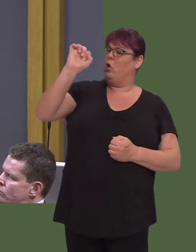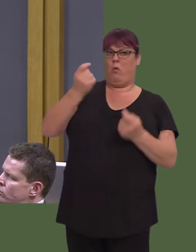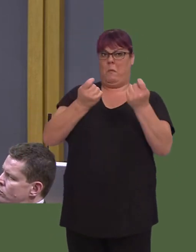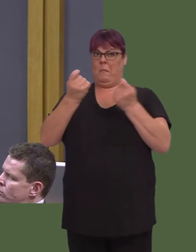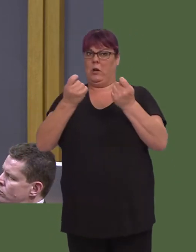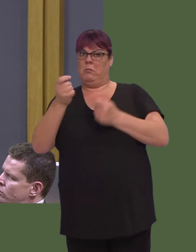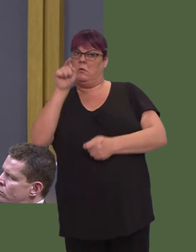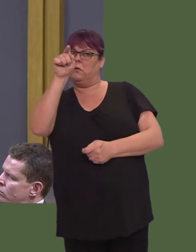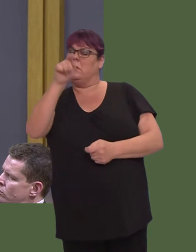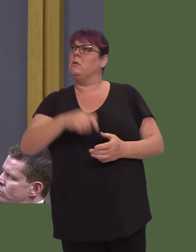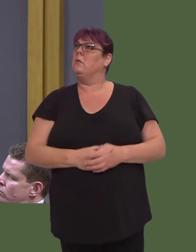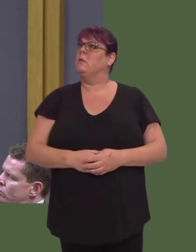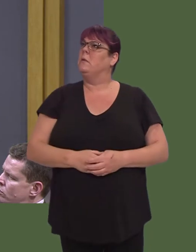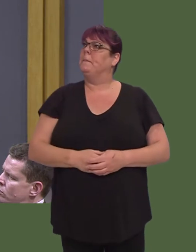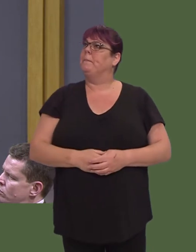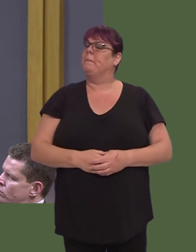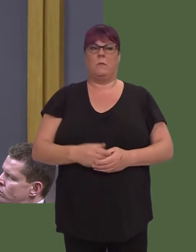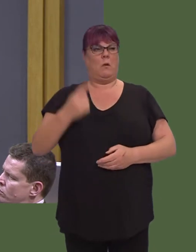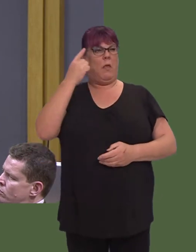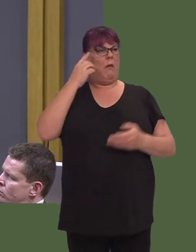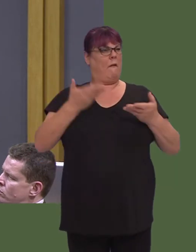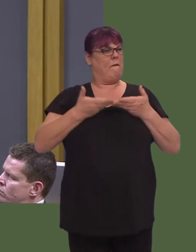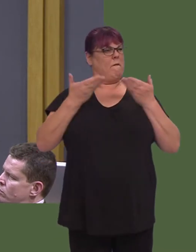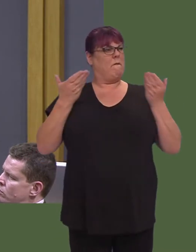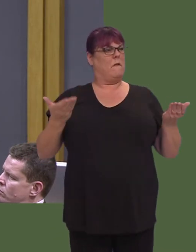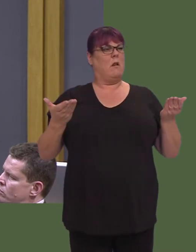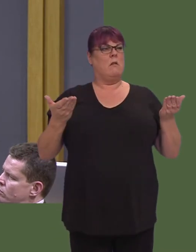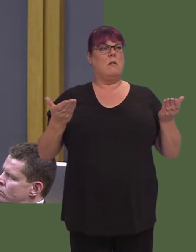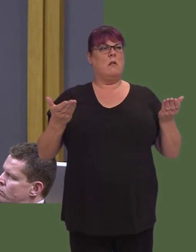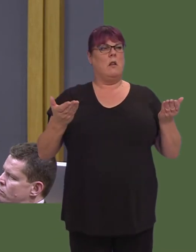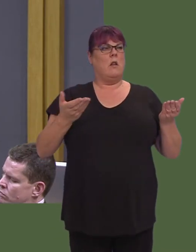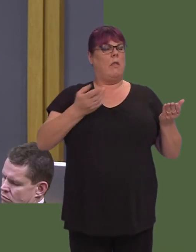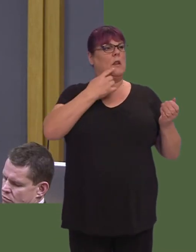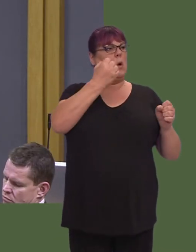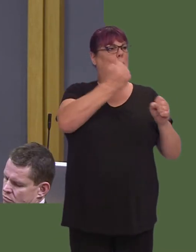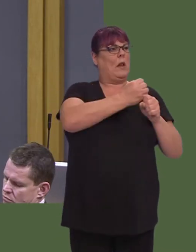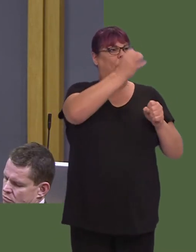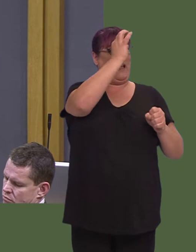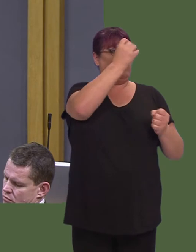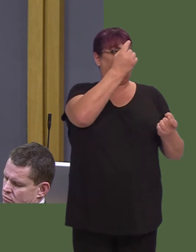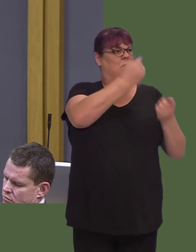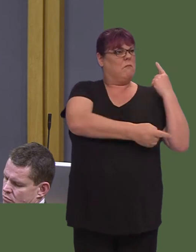A ydy hi'n deg cosbi Cyngor Gwynedd, awdurdod sydd wedi'i ganmol am fod yn gadarn ei drefniadau